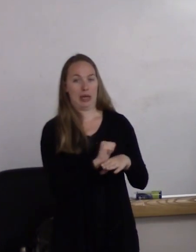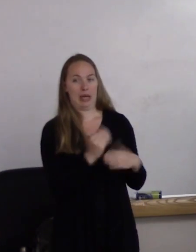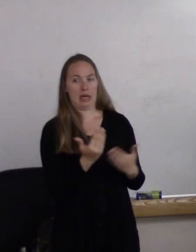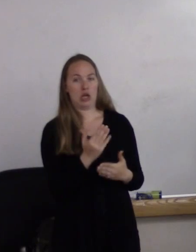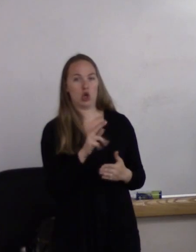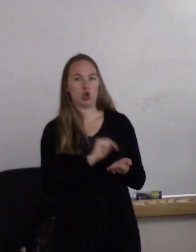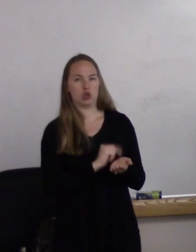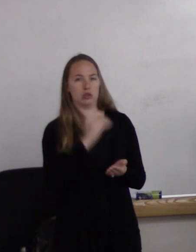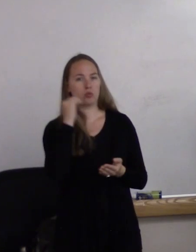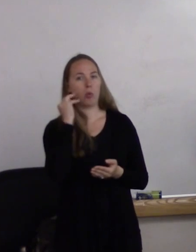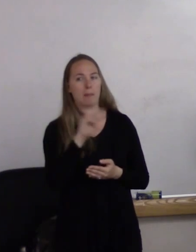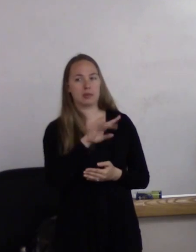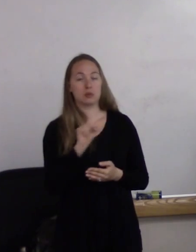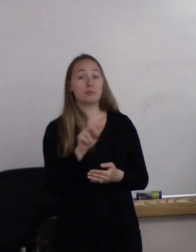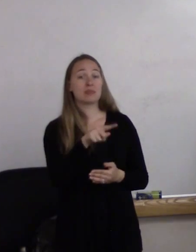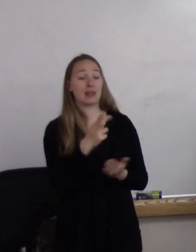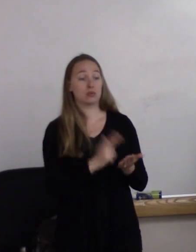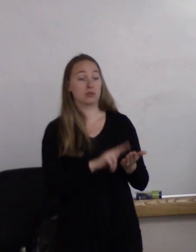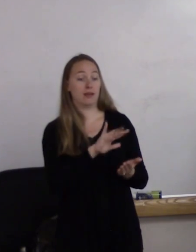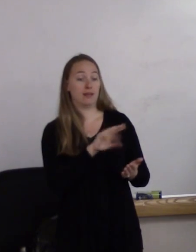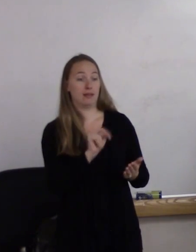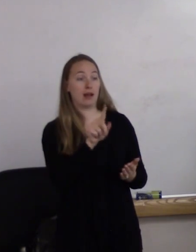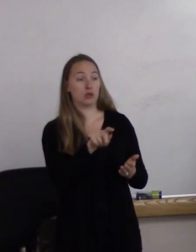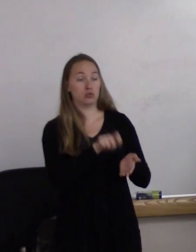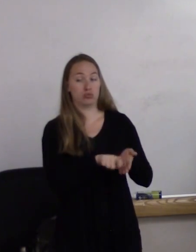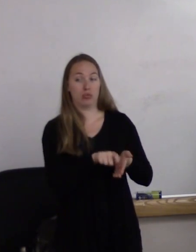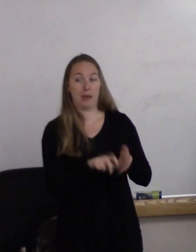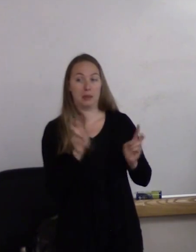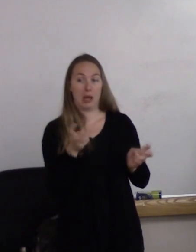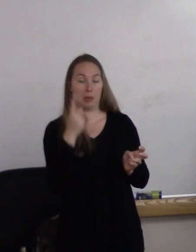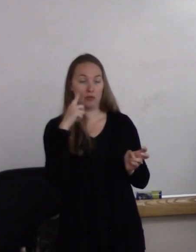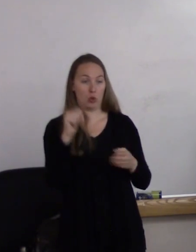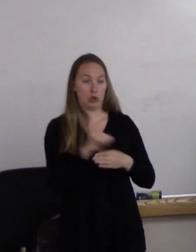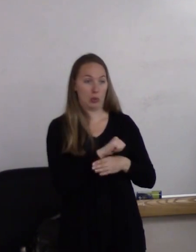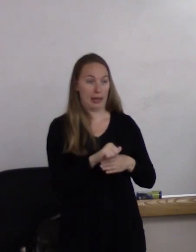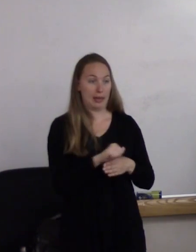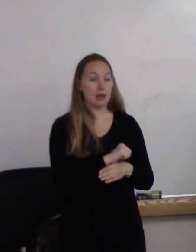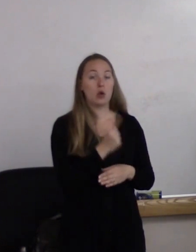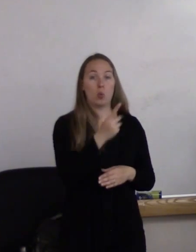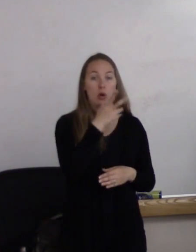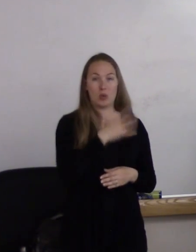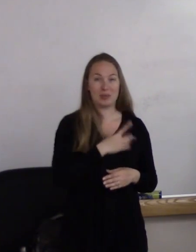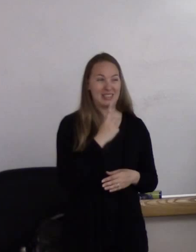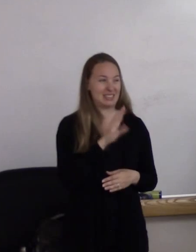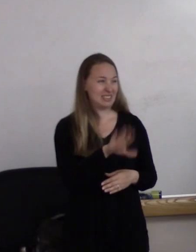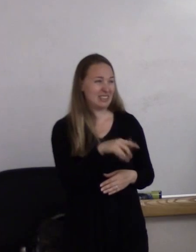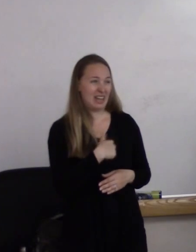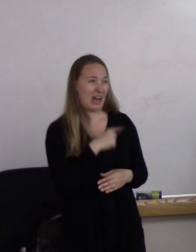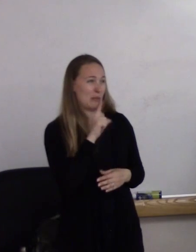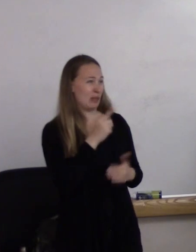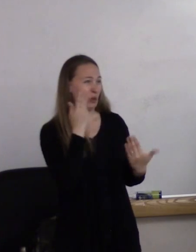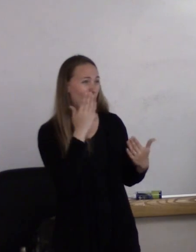They had to sign in and they had to write the topic of the training, and one woman said, "You know, "I'm really not sure what we're here about,